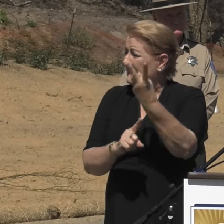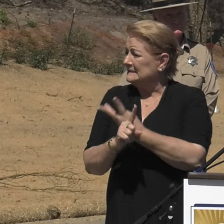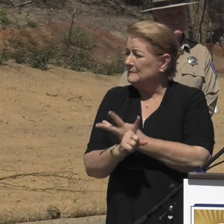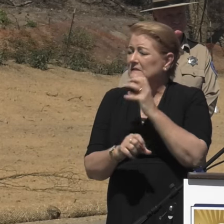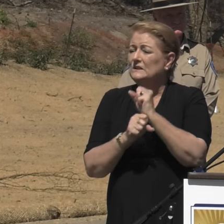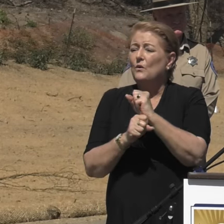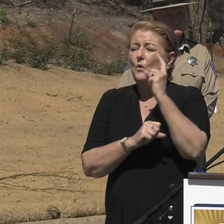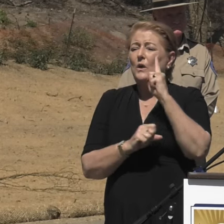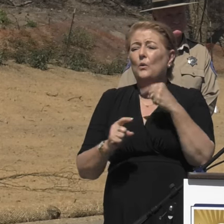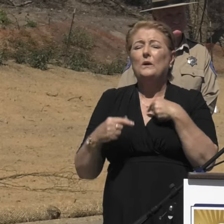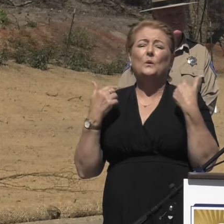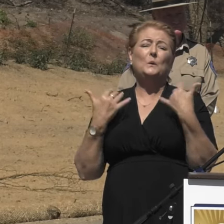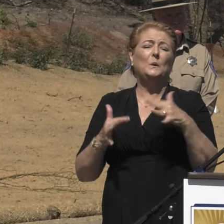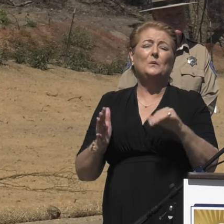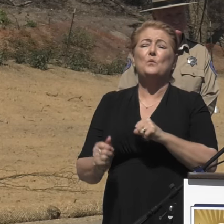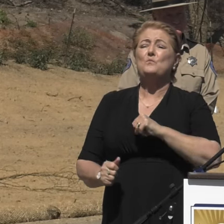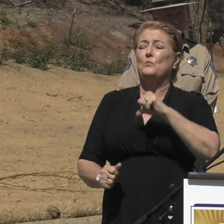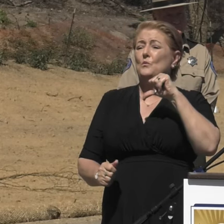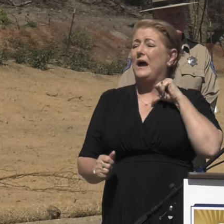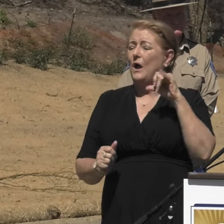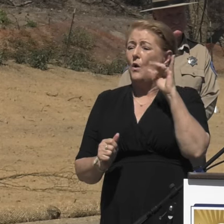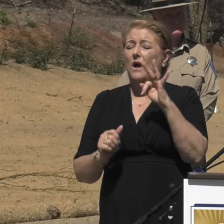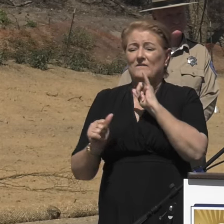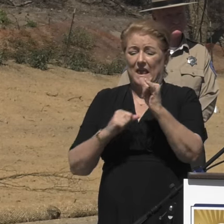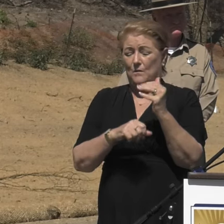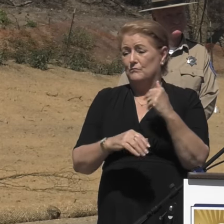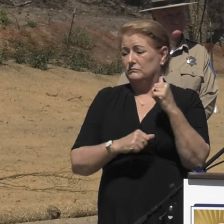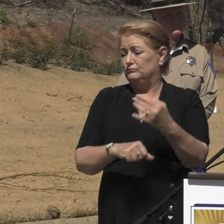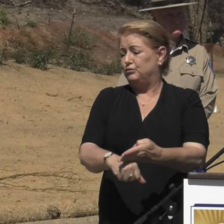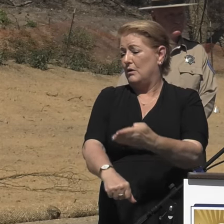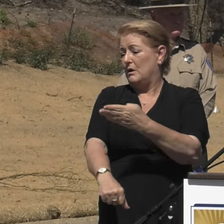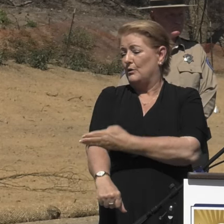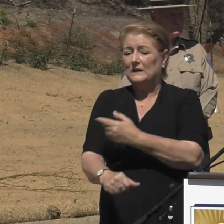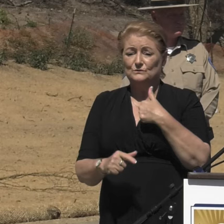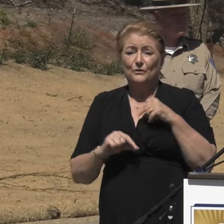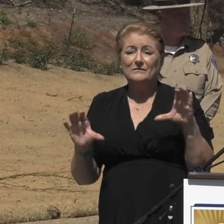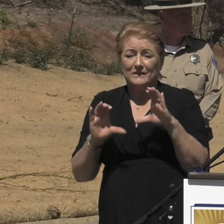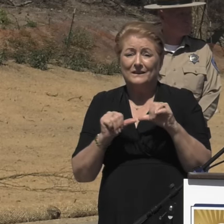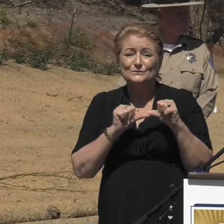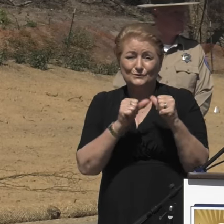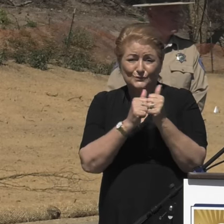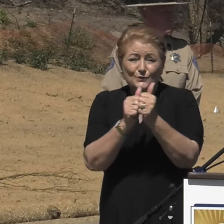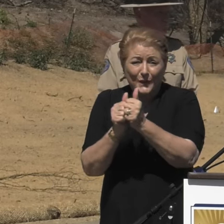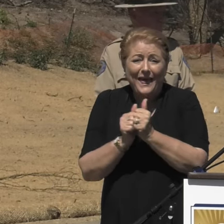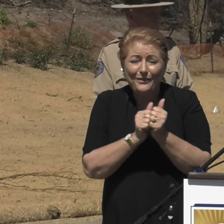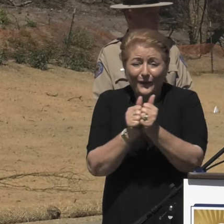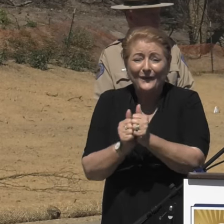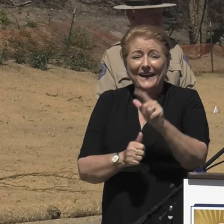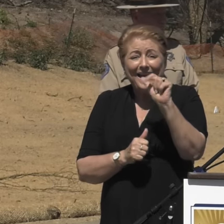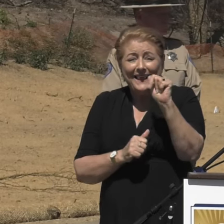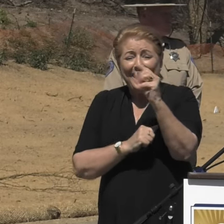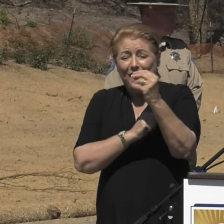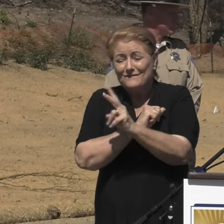We are incredibly proud of the progress we've made together. Los Angeles and Ventura Counties have gone